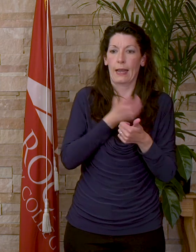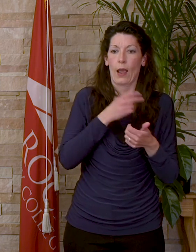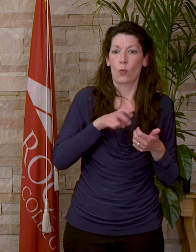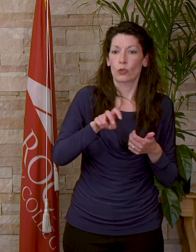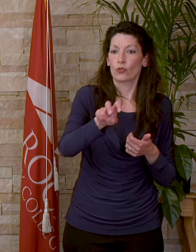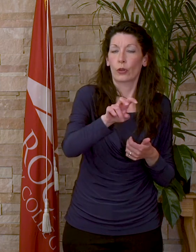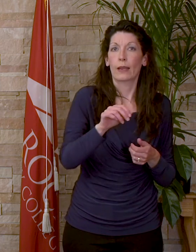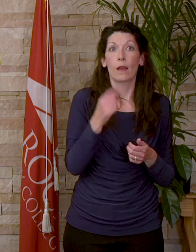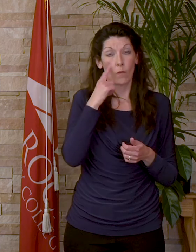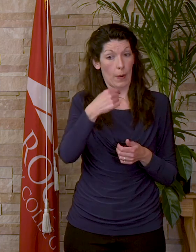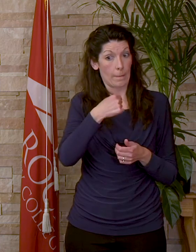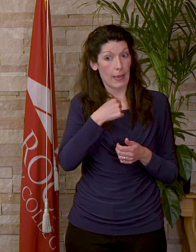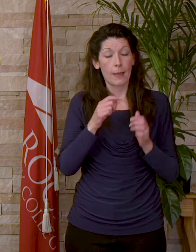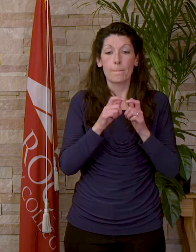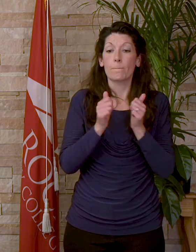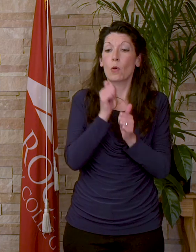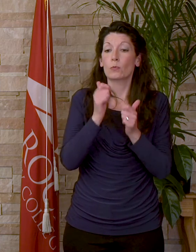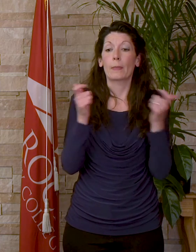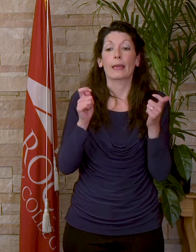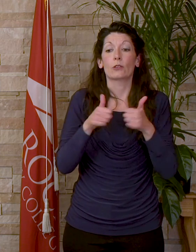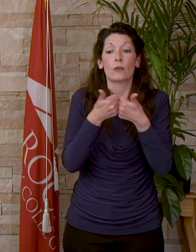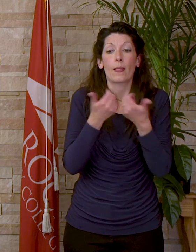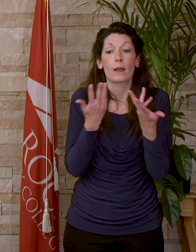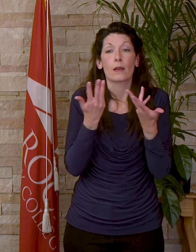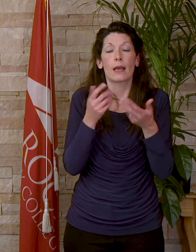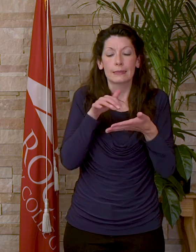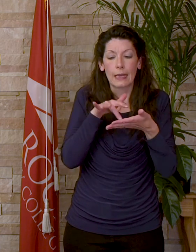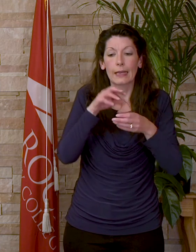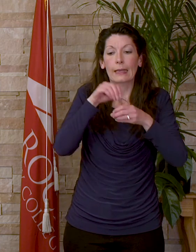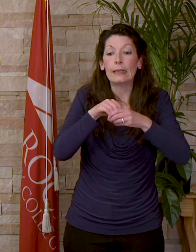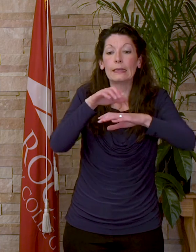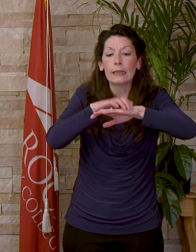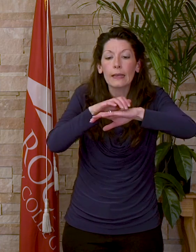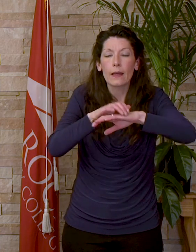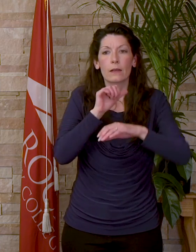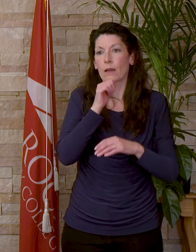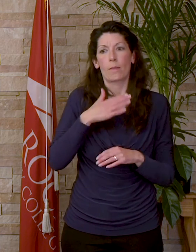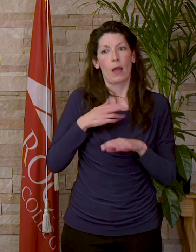For me, the biggest challenge has been studying in english, which is not my native language.